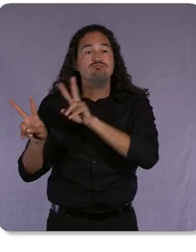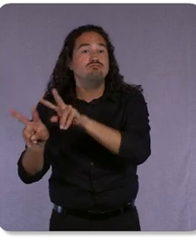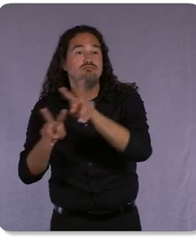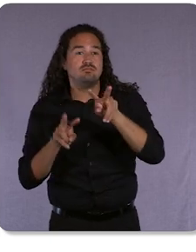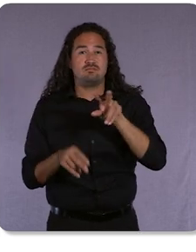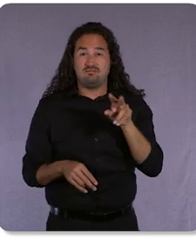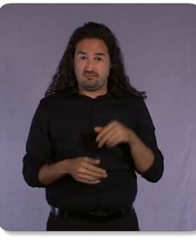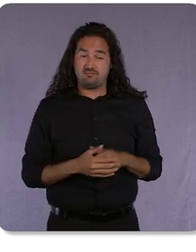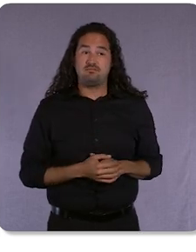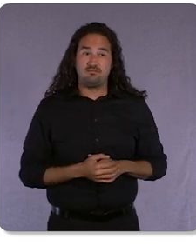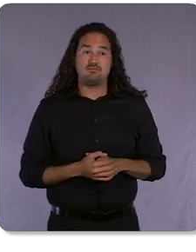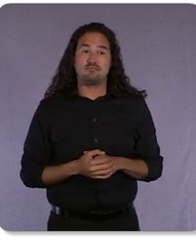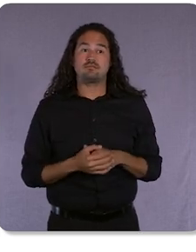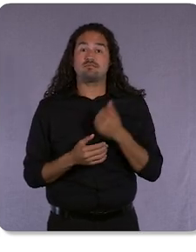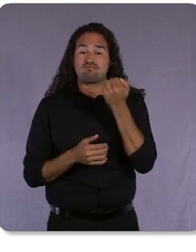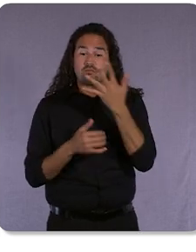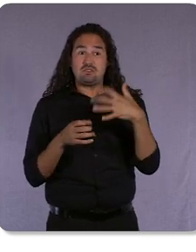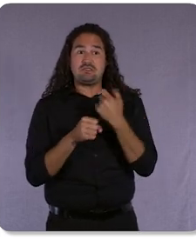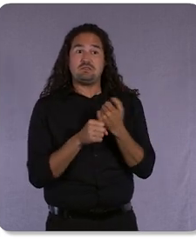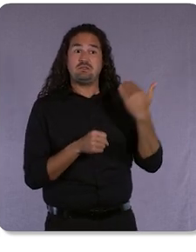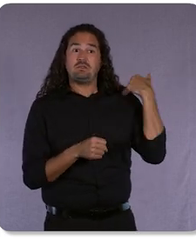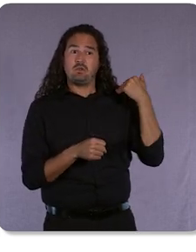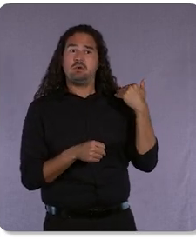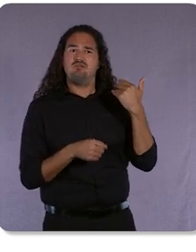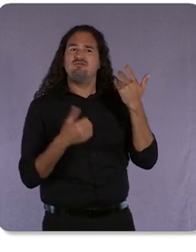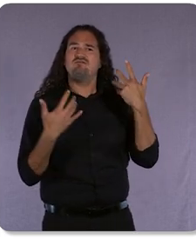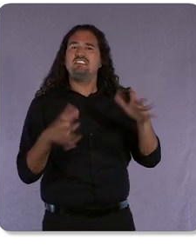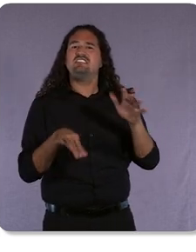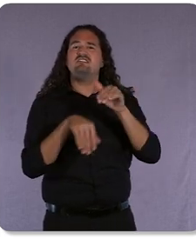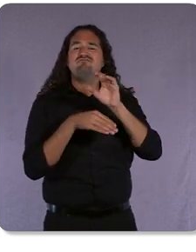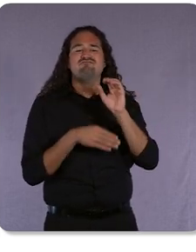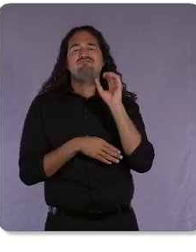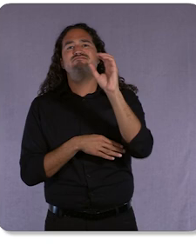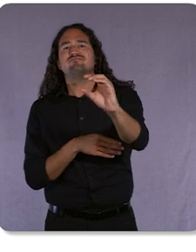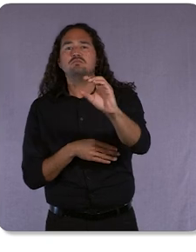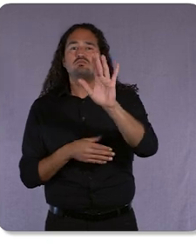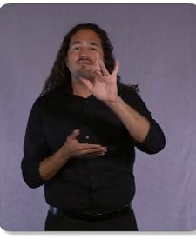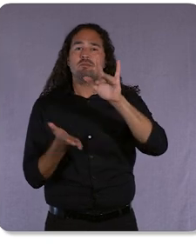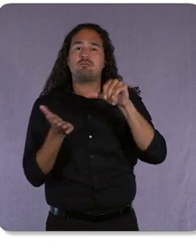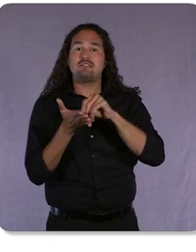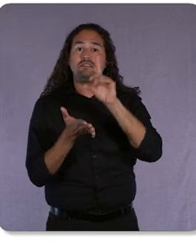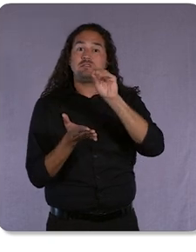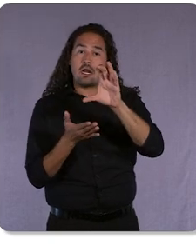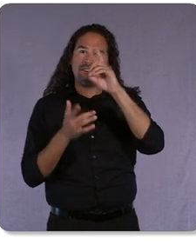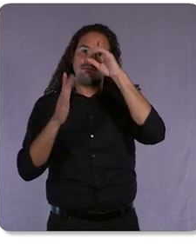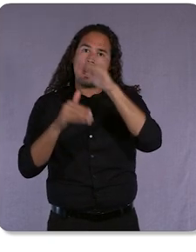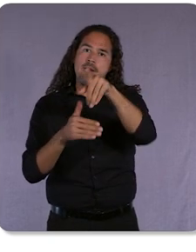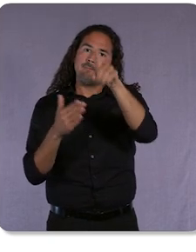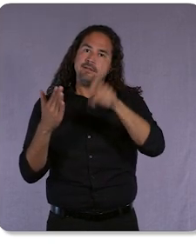25-page document, you actually had to read it to understand it! But with automated summarization,